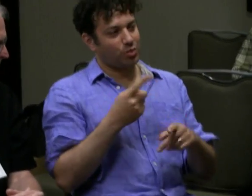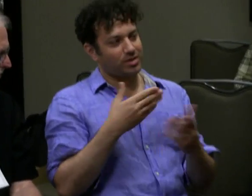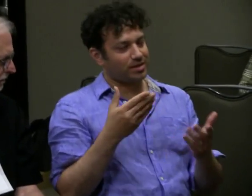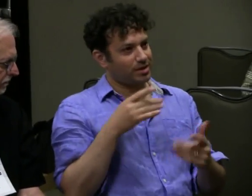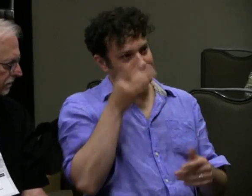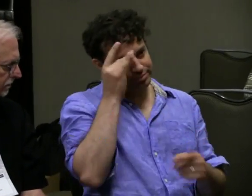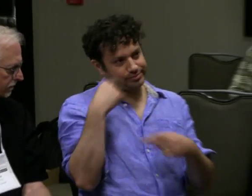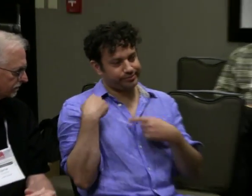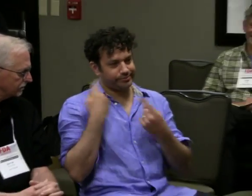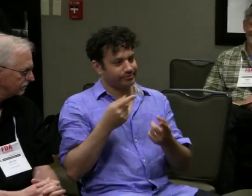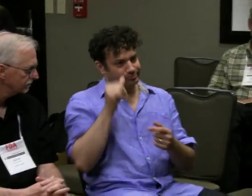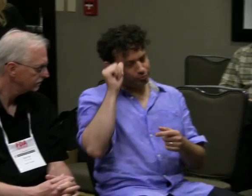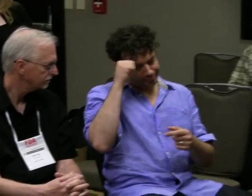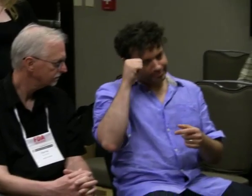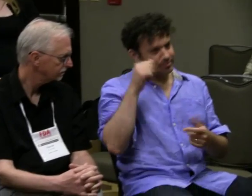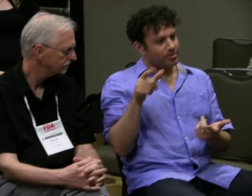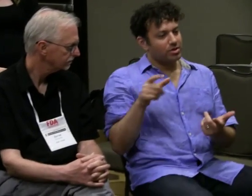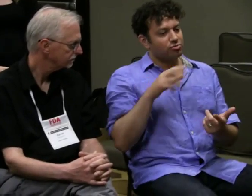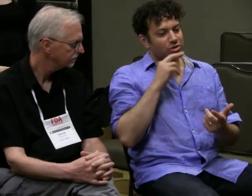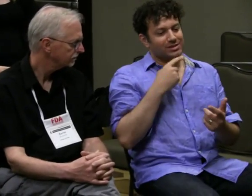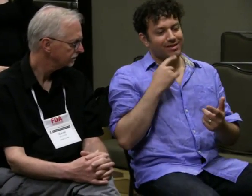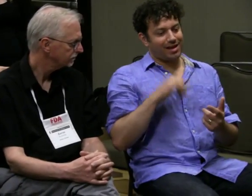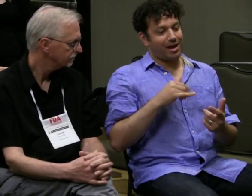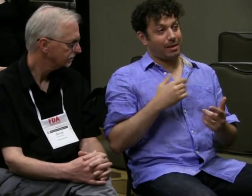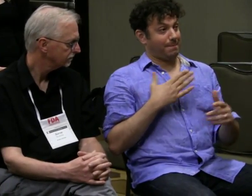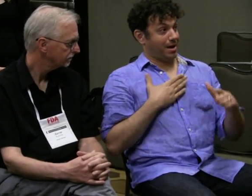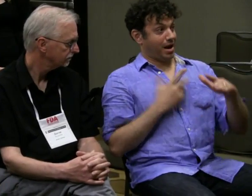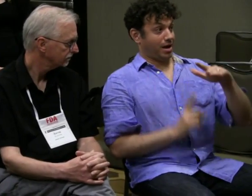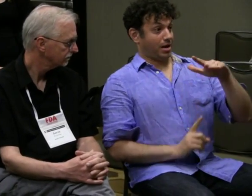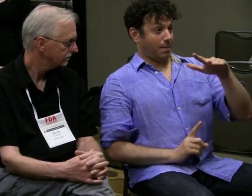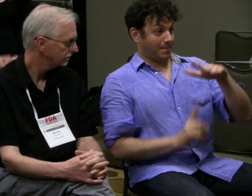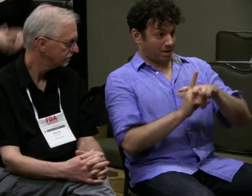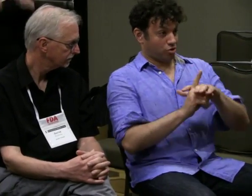(translator) You were saying something that to keep in mind